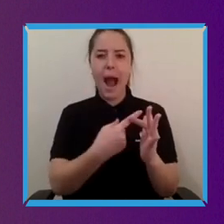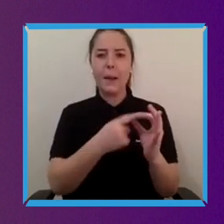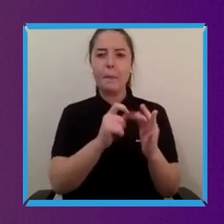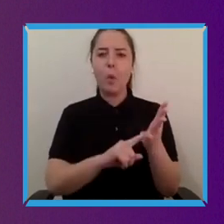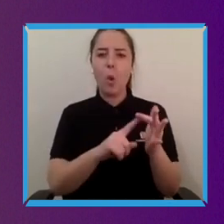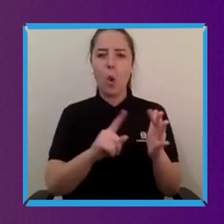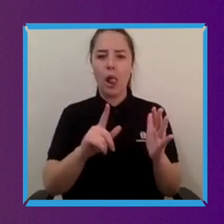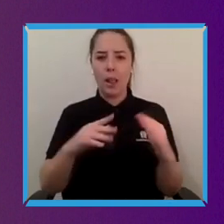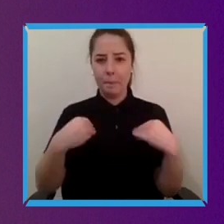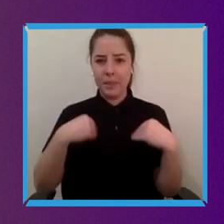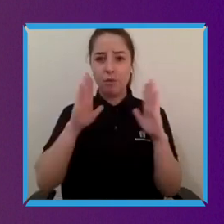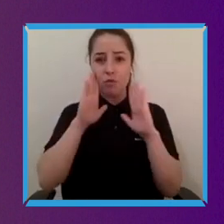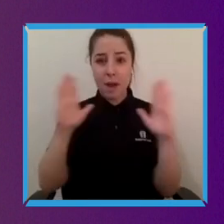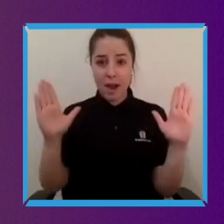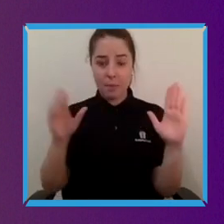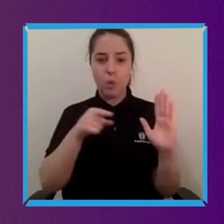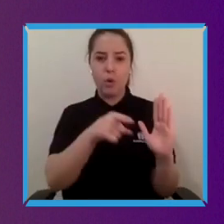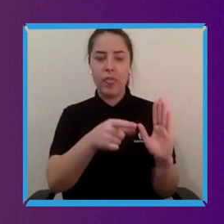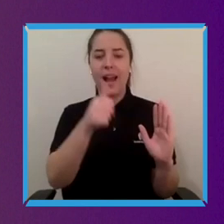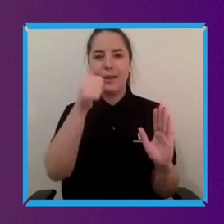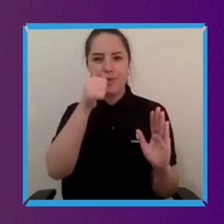that is deeply underserved deeply kind of